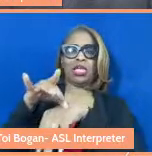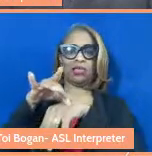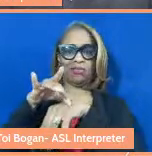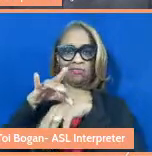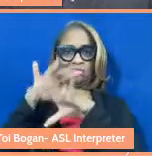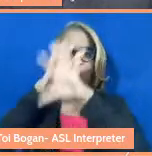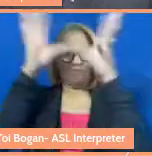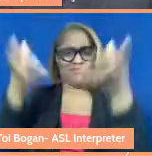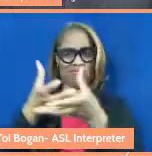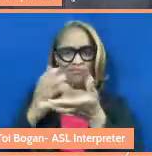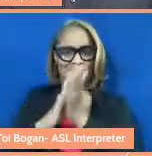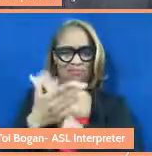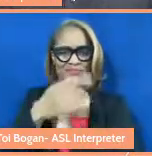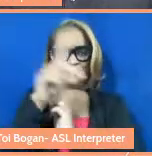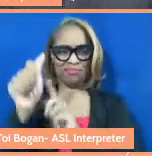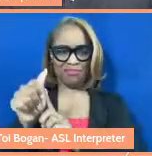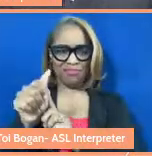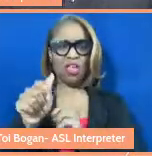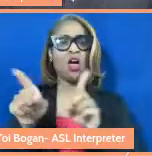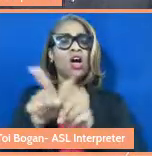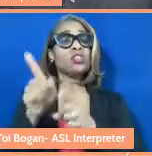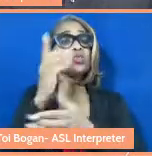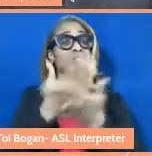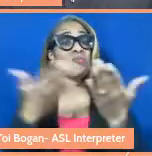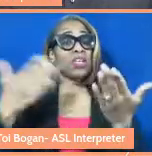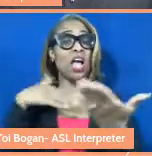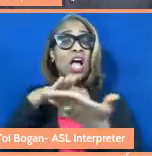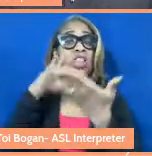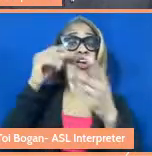And also some of the things that I've really learned from dying people